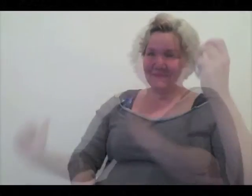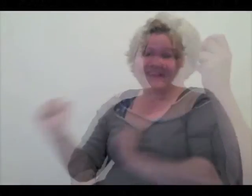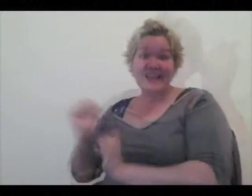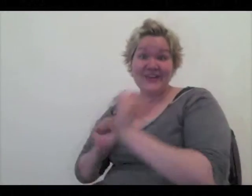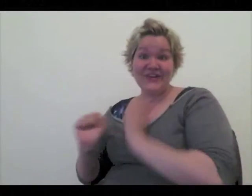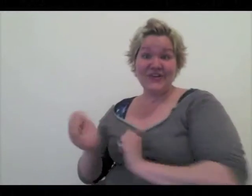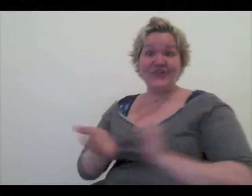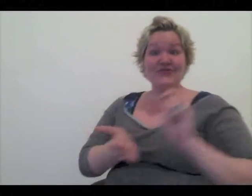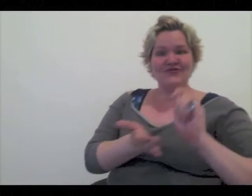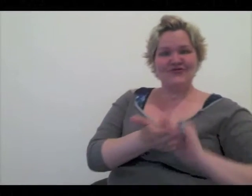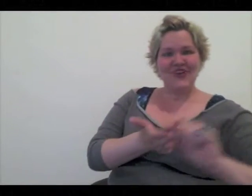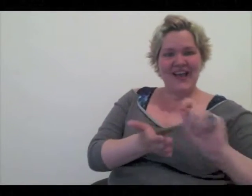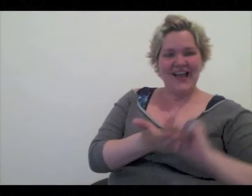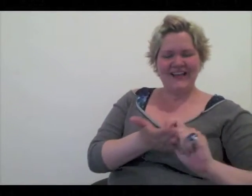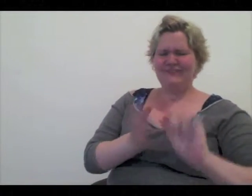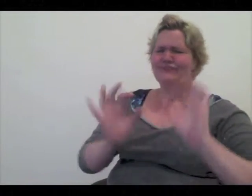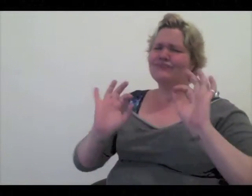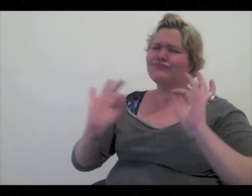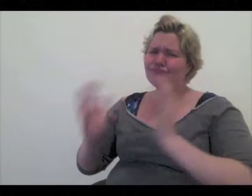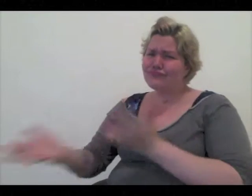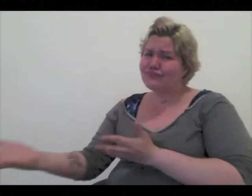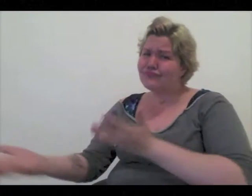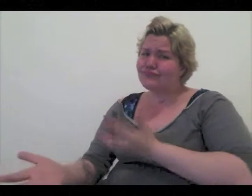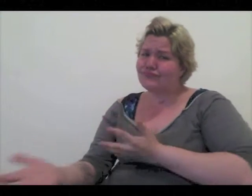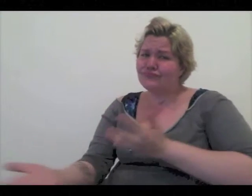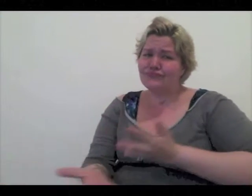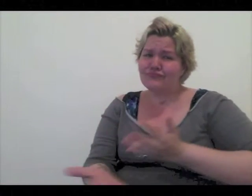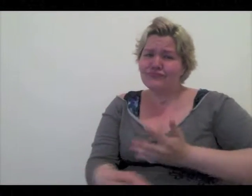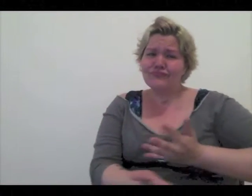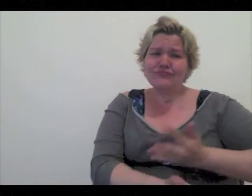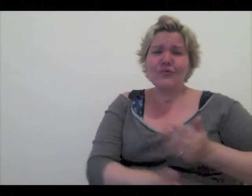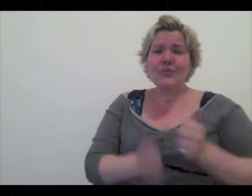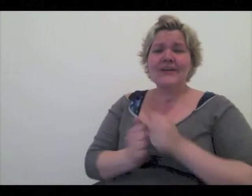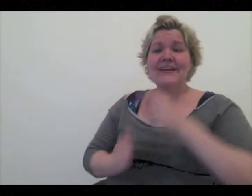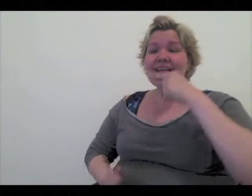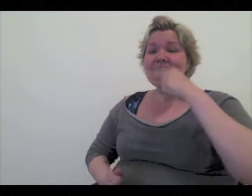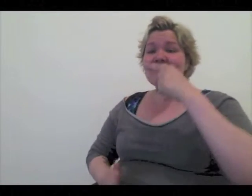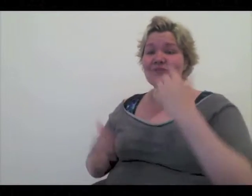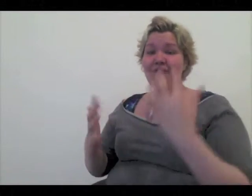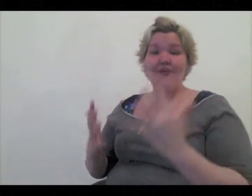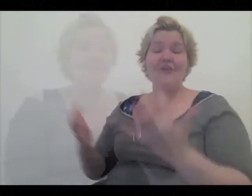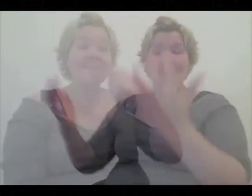Theatre and writing are two great ways to connect with hearing audiences.